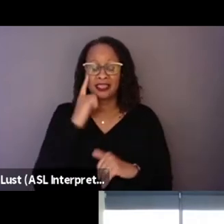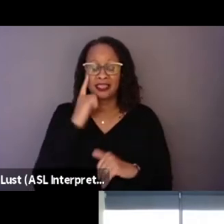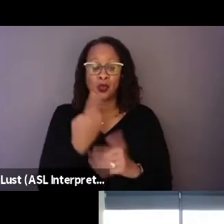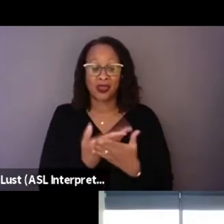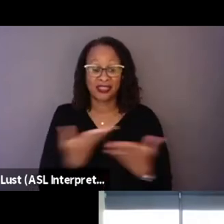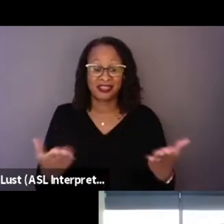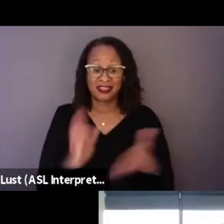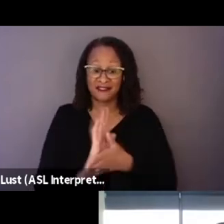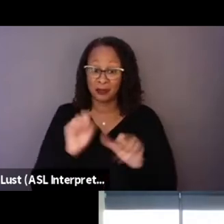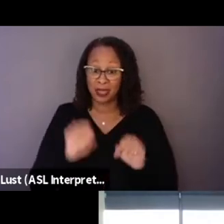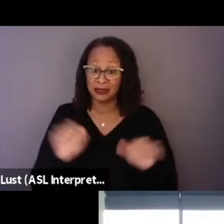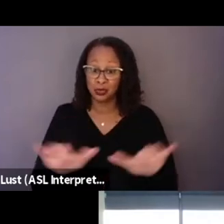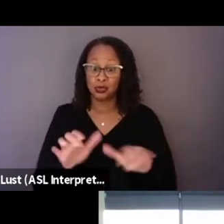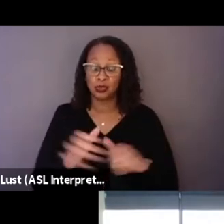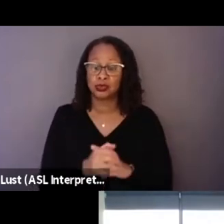like no other medium,